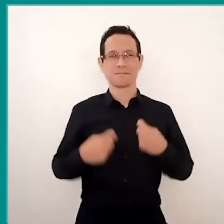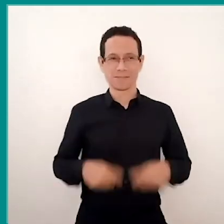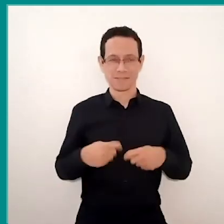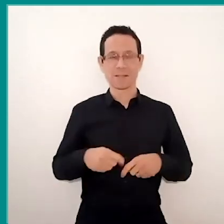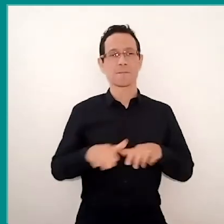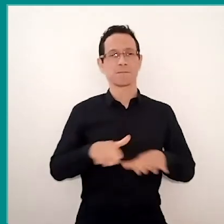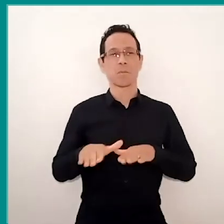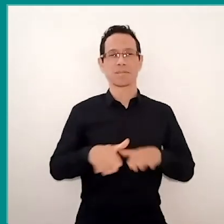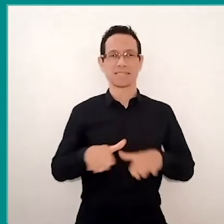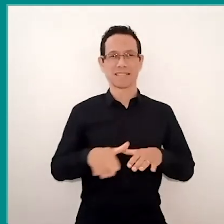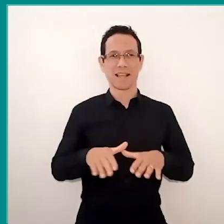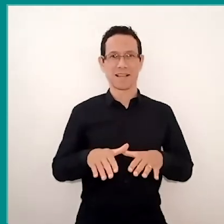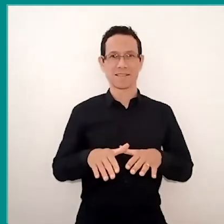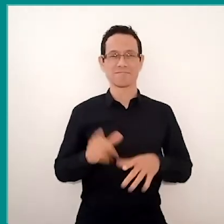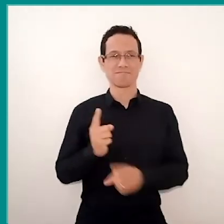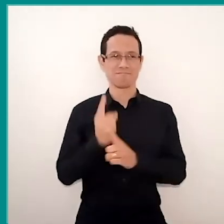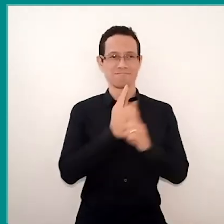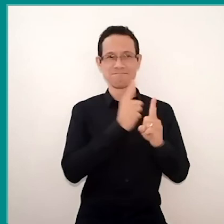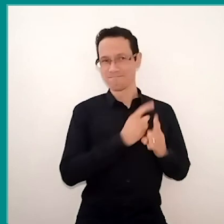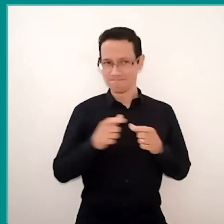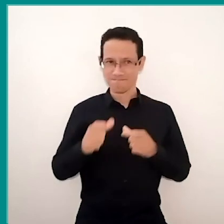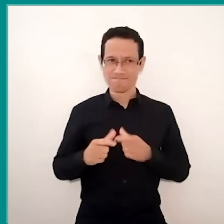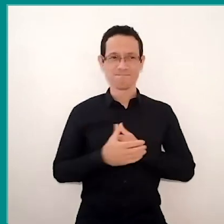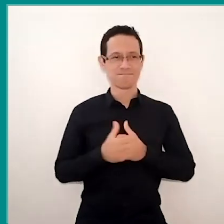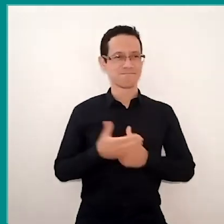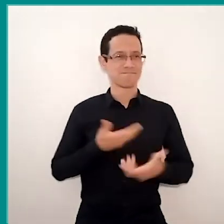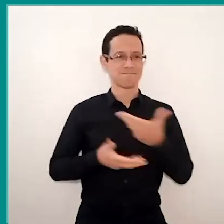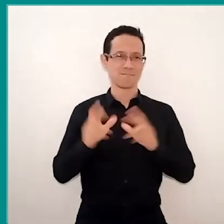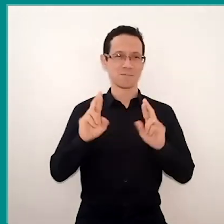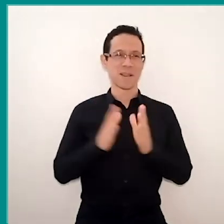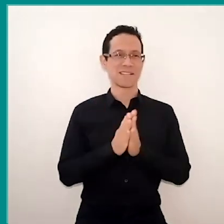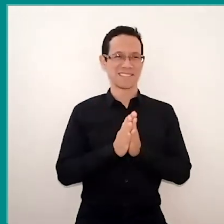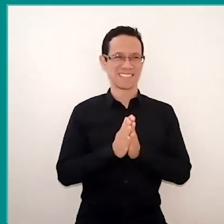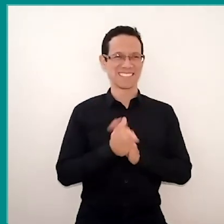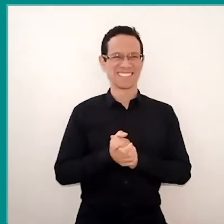we need to find spaces of affection and hope. That's it for now. Thanks.